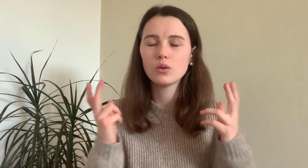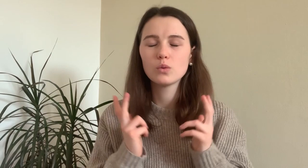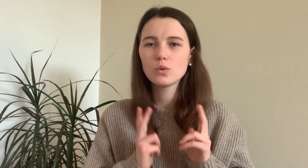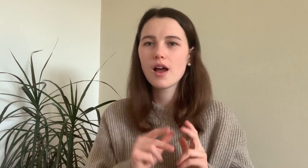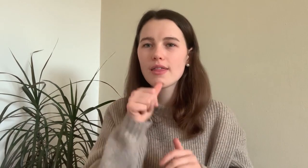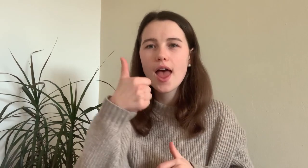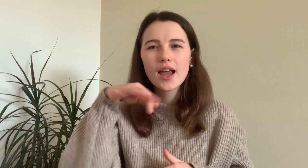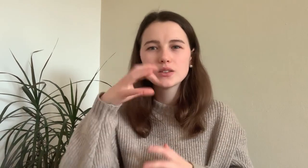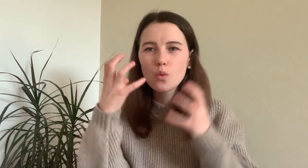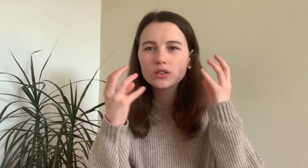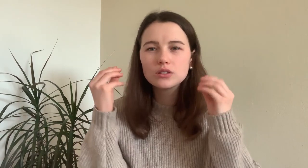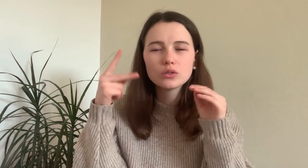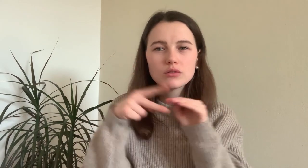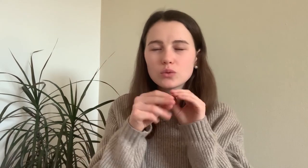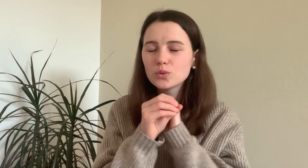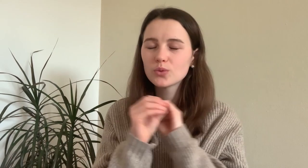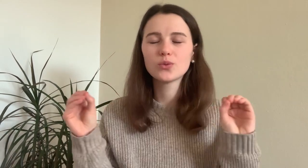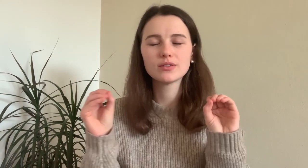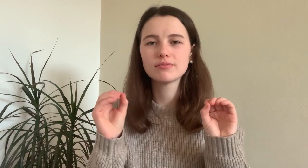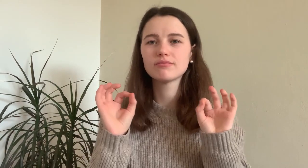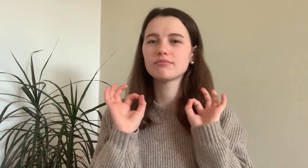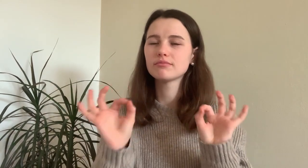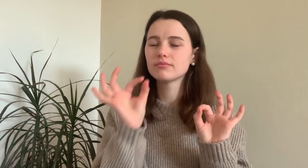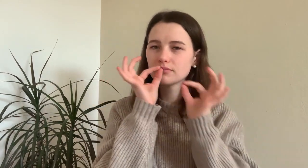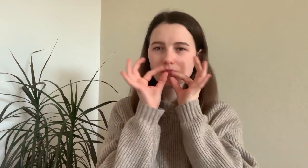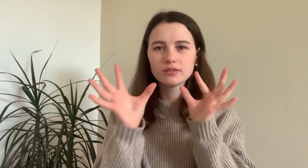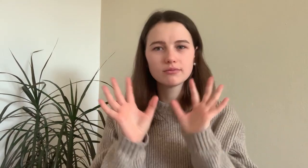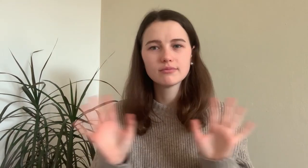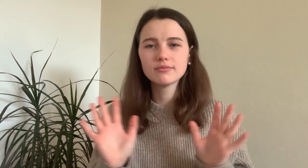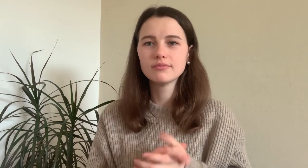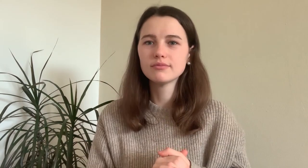Not even a little noise disturbes me. Nothing. It´s perfect.